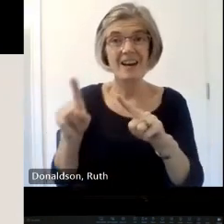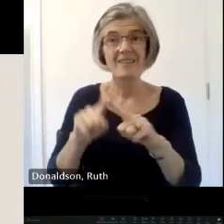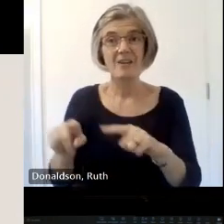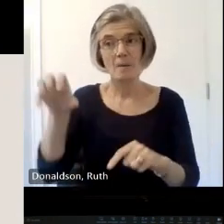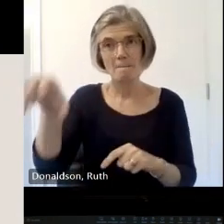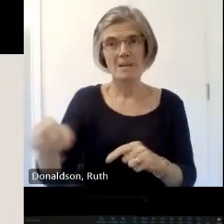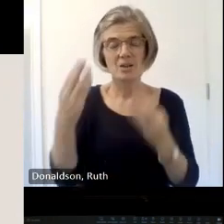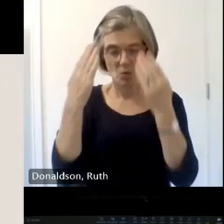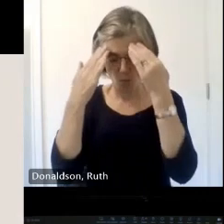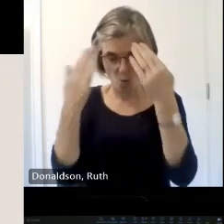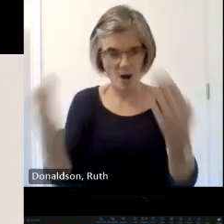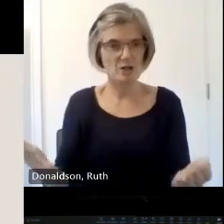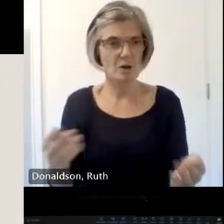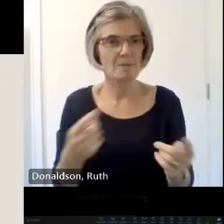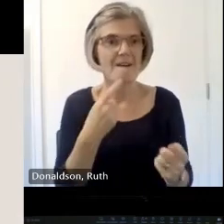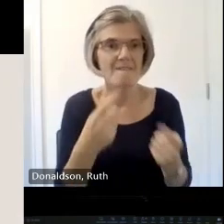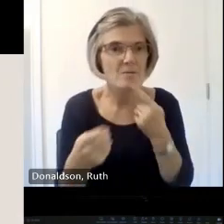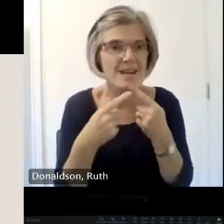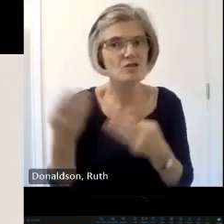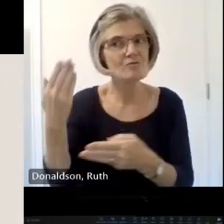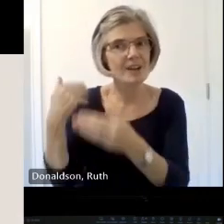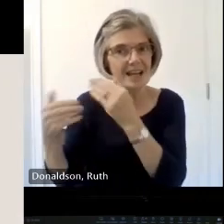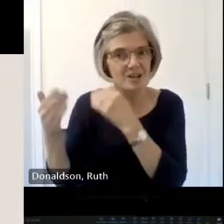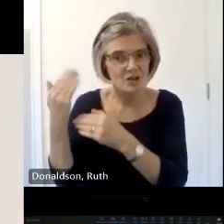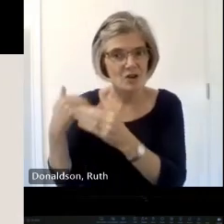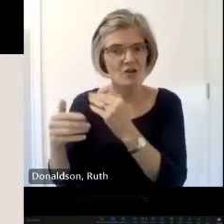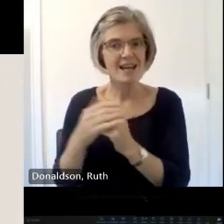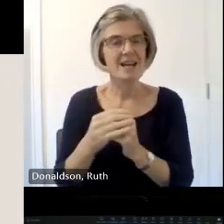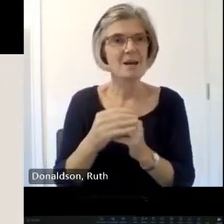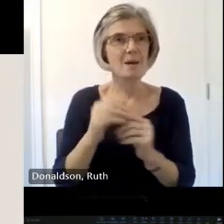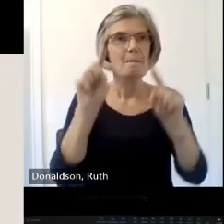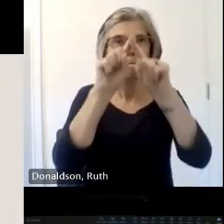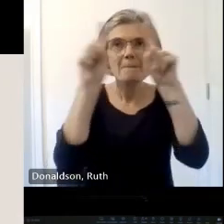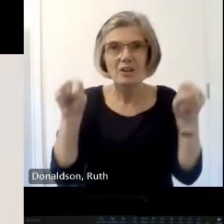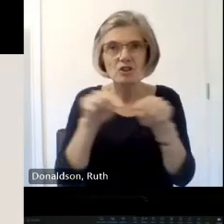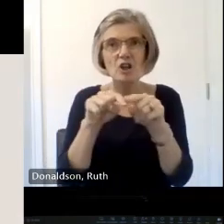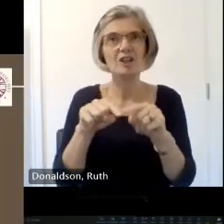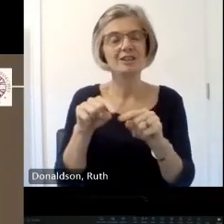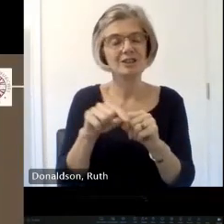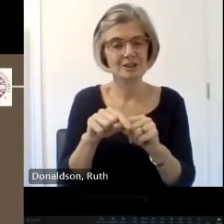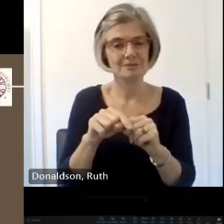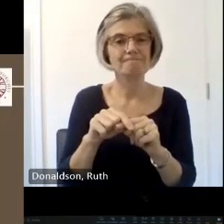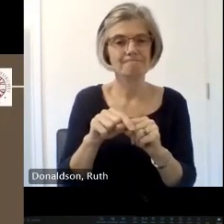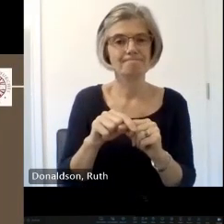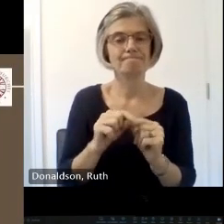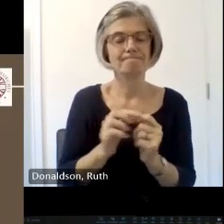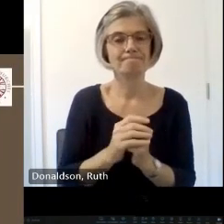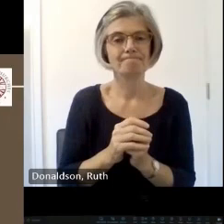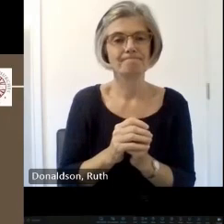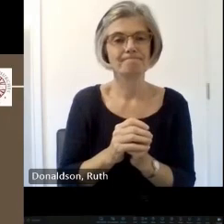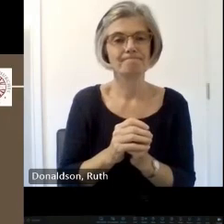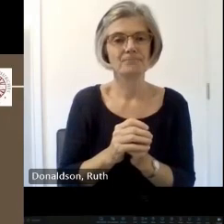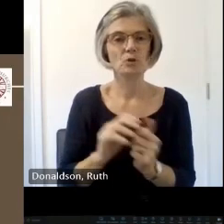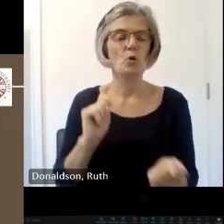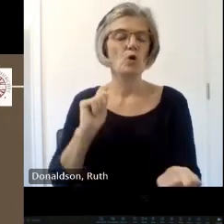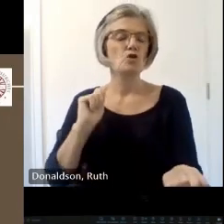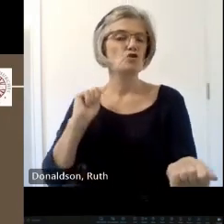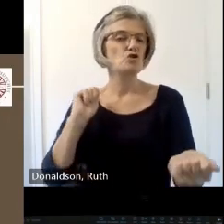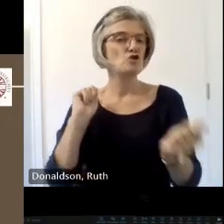uh a little bit of their history and some images of them um the next one please so we're here today